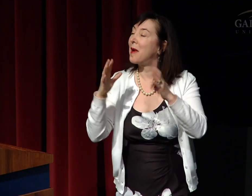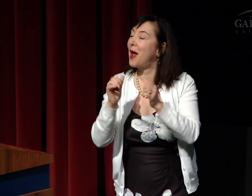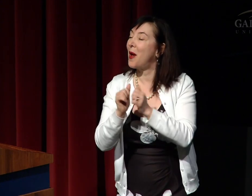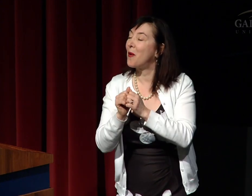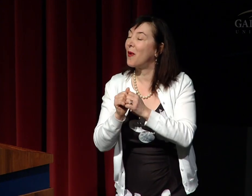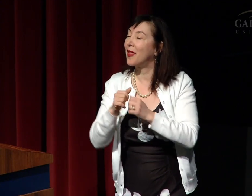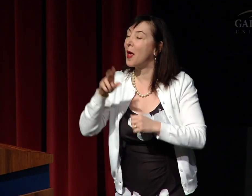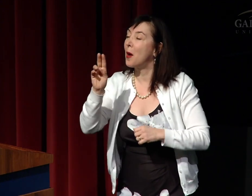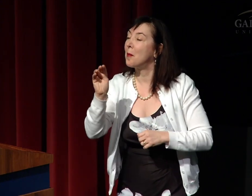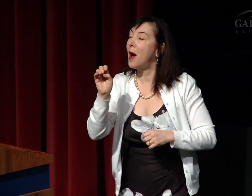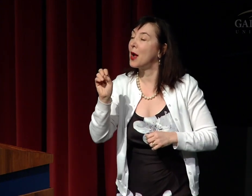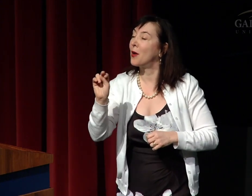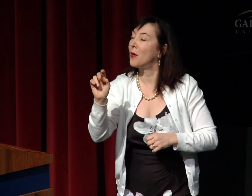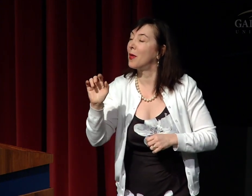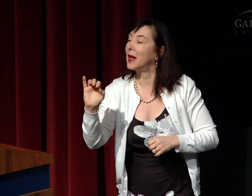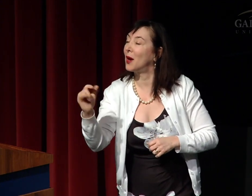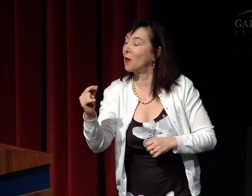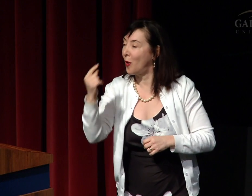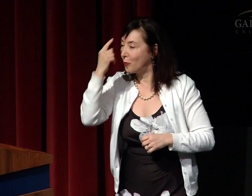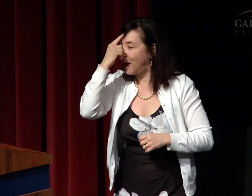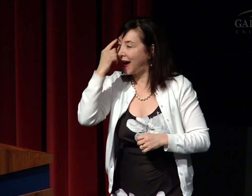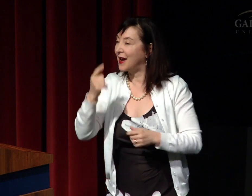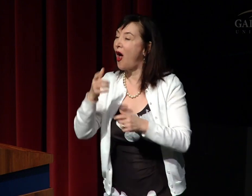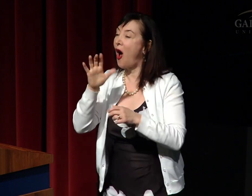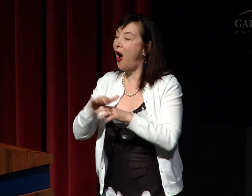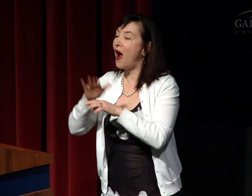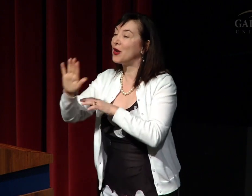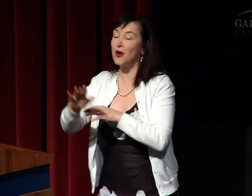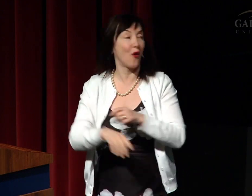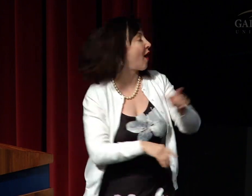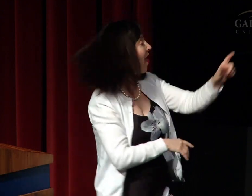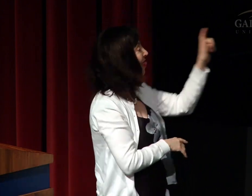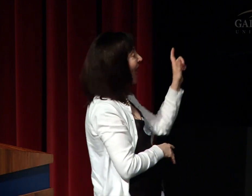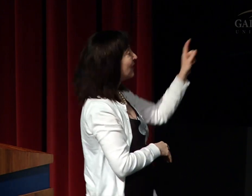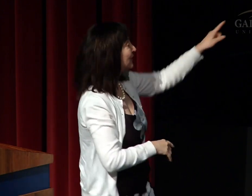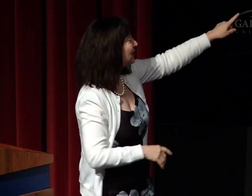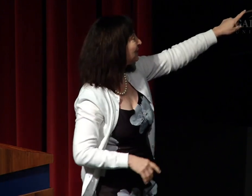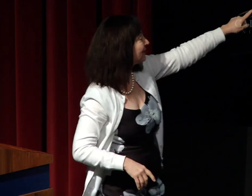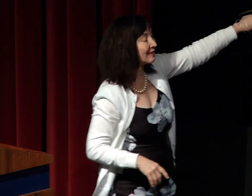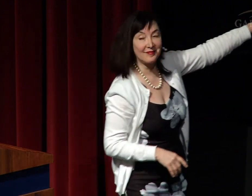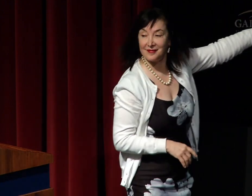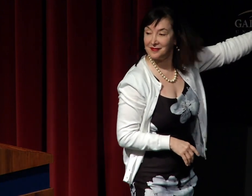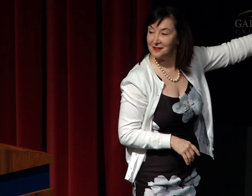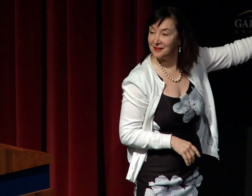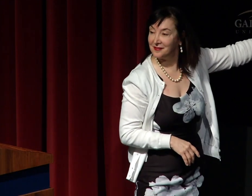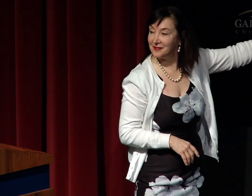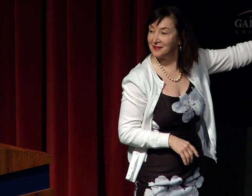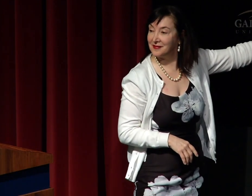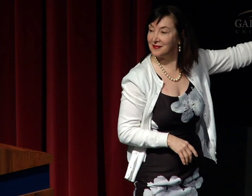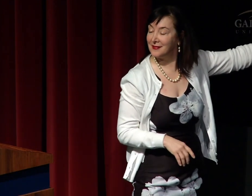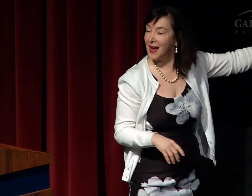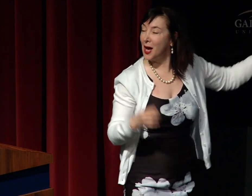as opposed to older monolinguals on the left side of the screen. This means they have greater capability for language processing.